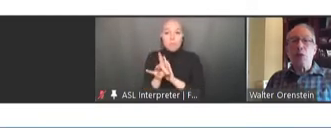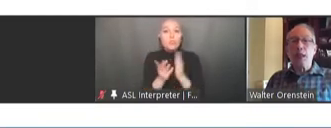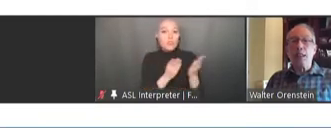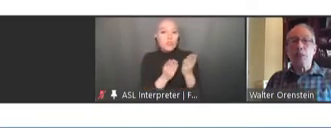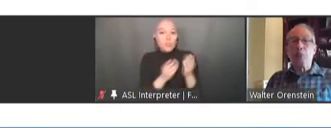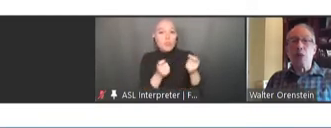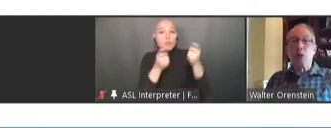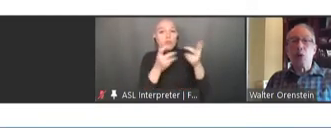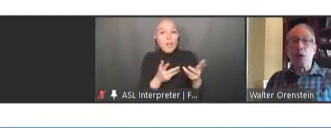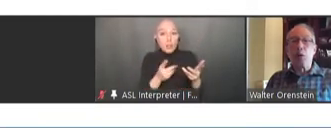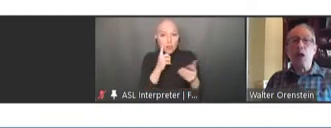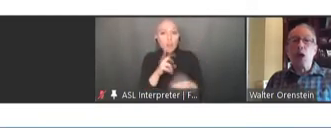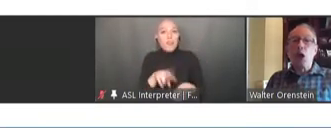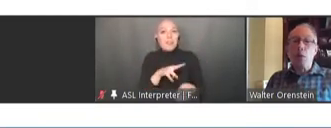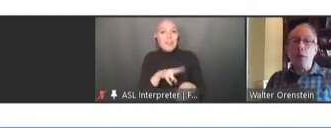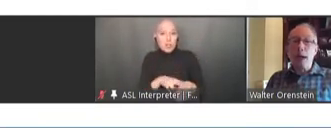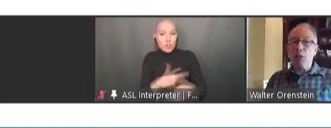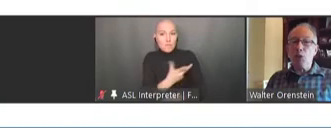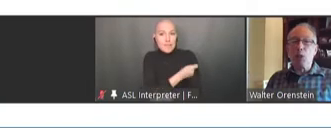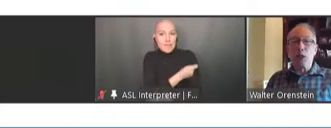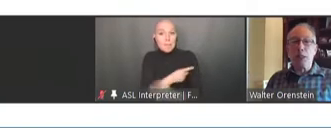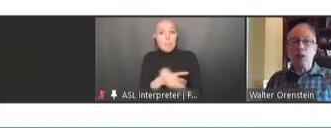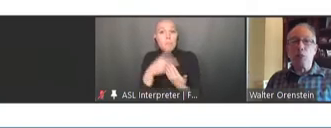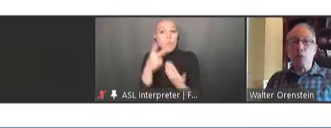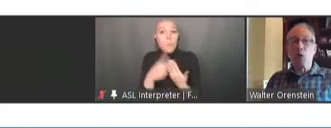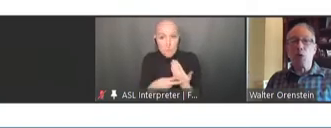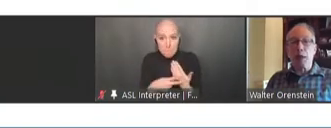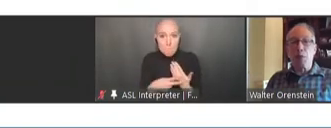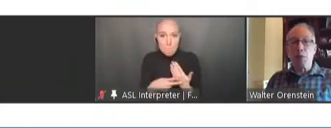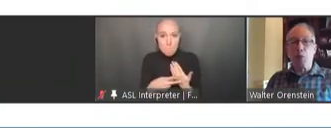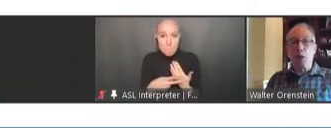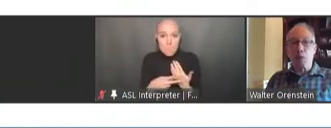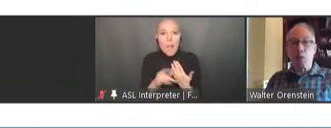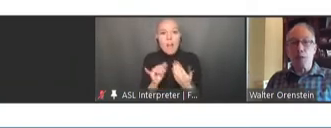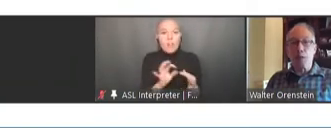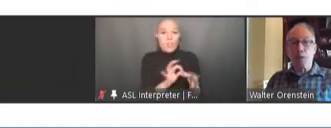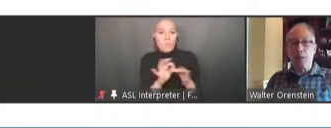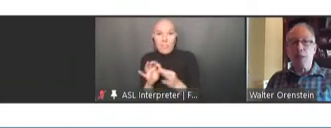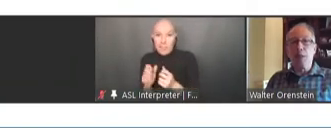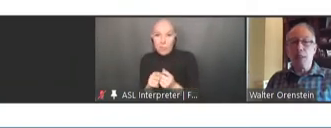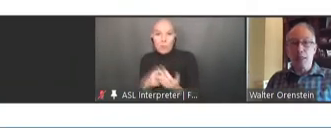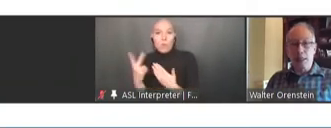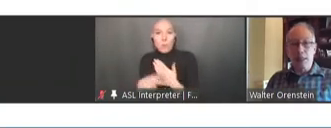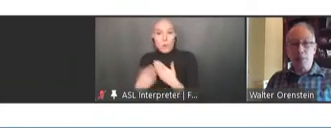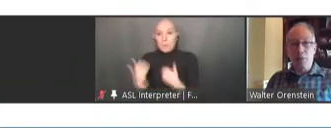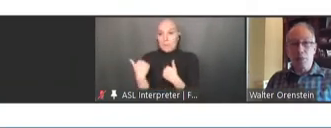Vaccine Program on matters related to program responsibilities. Next slide, please.